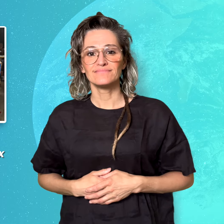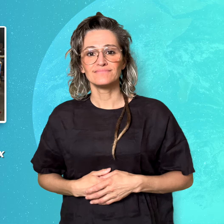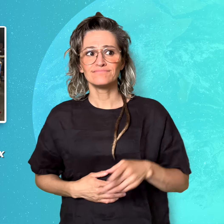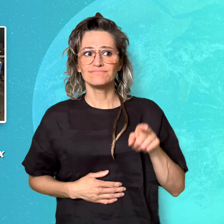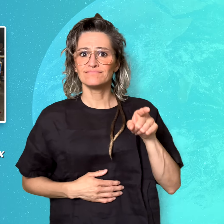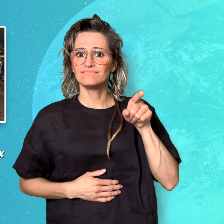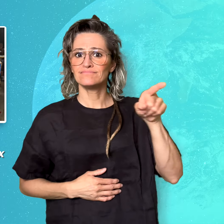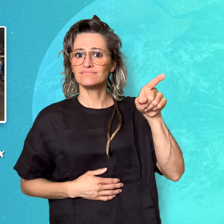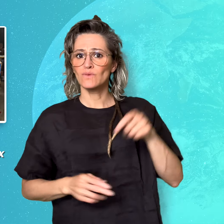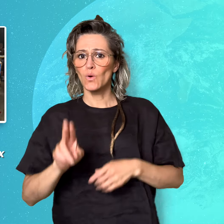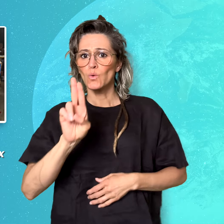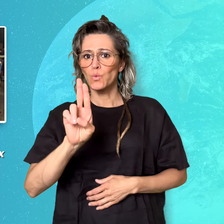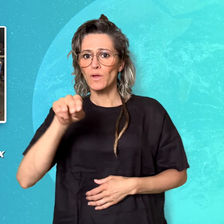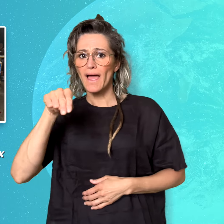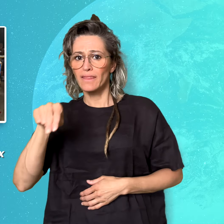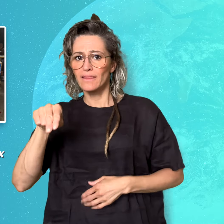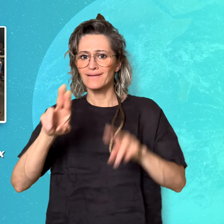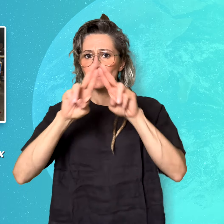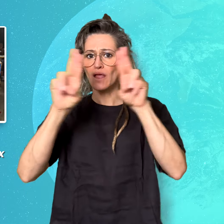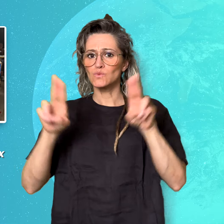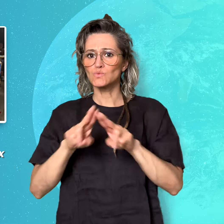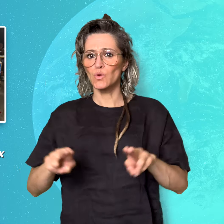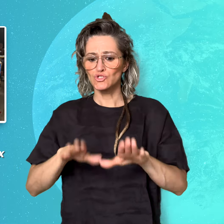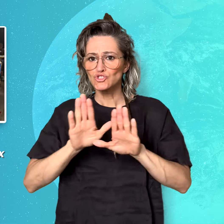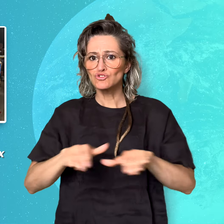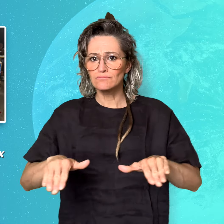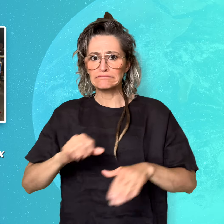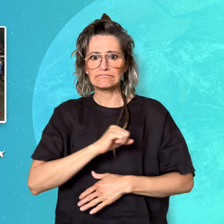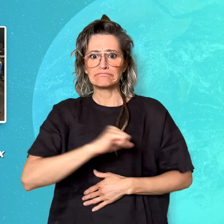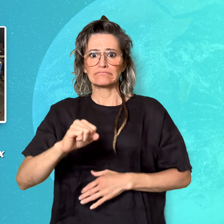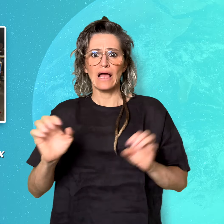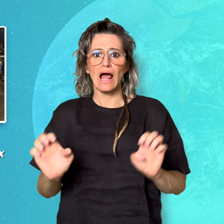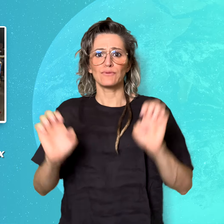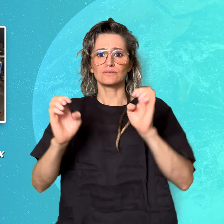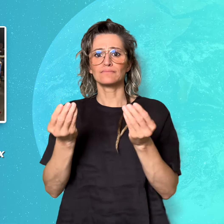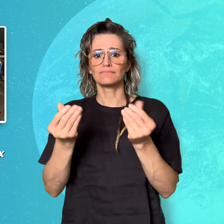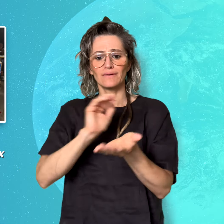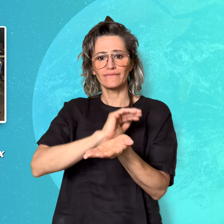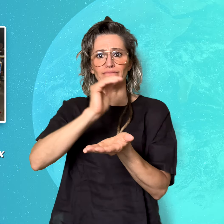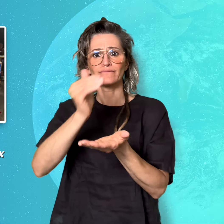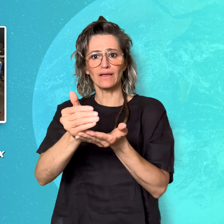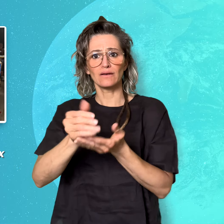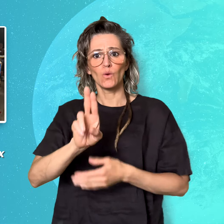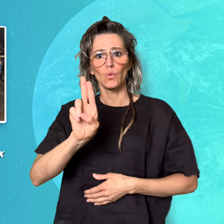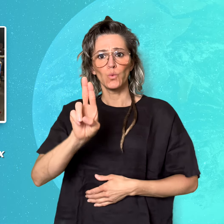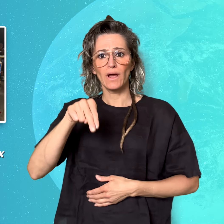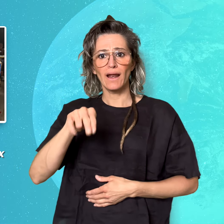The United Nations International Children's Emergency Fund (NICEF)